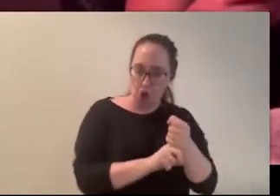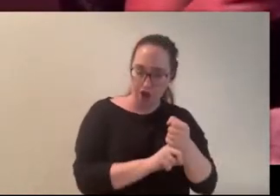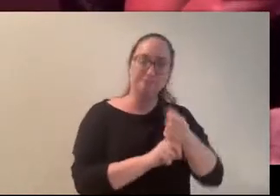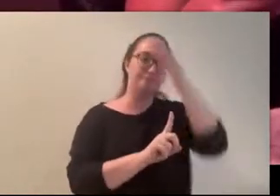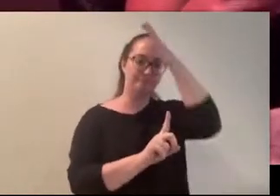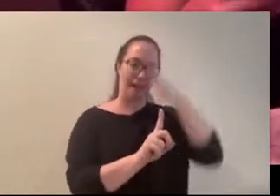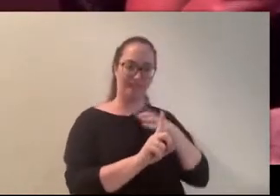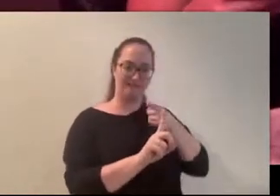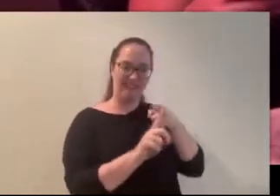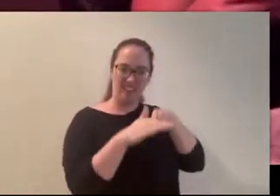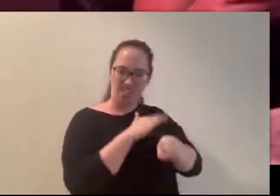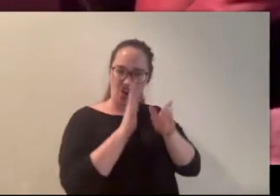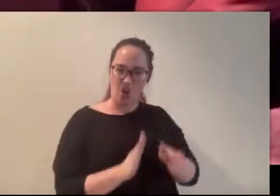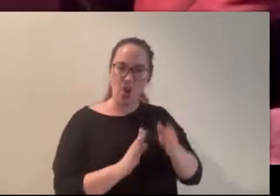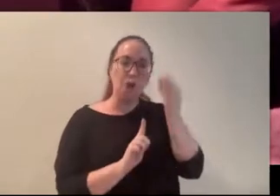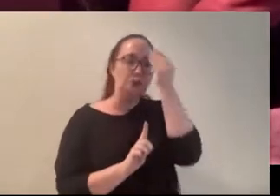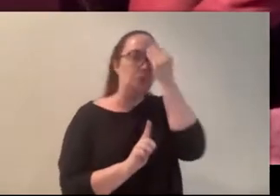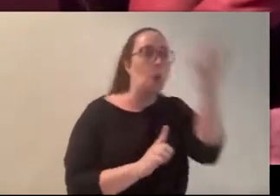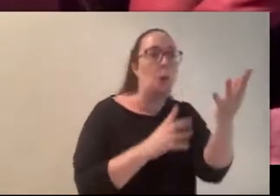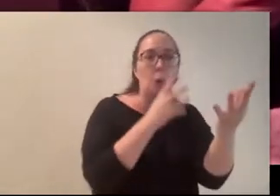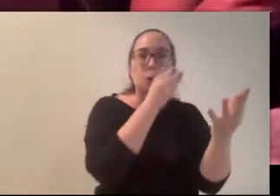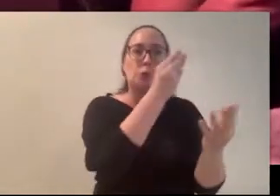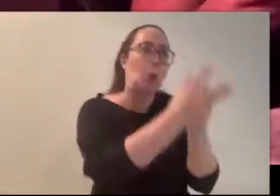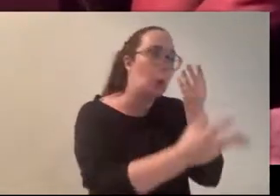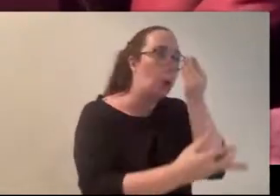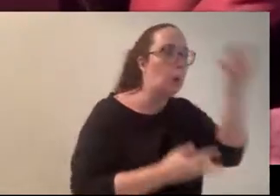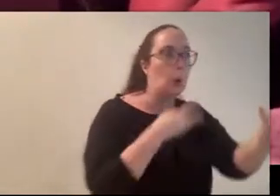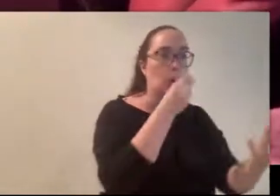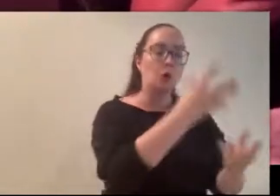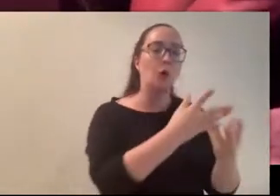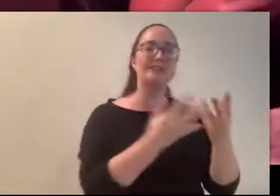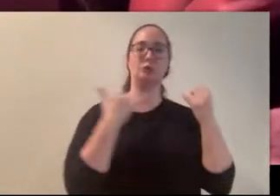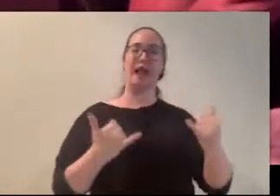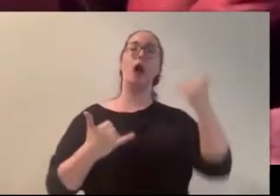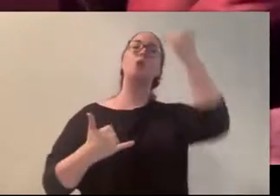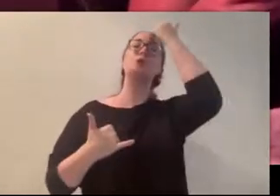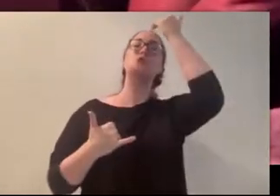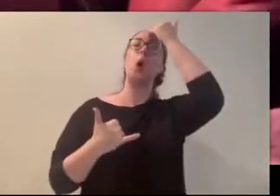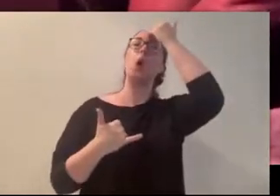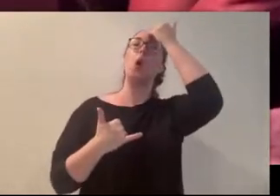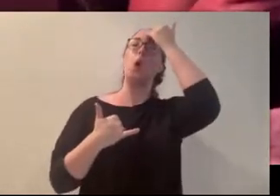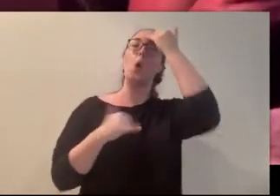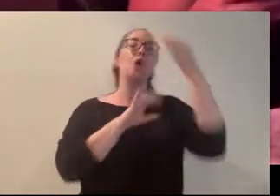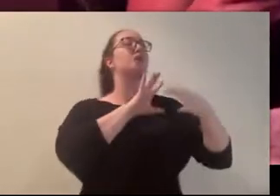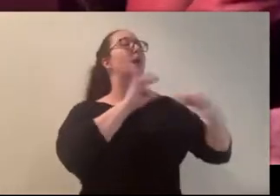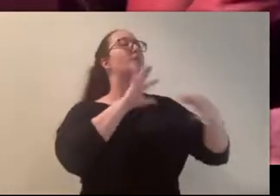“And we all just magically knew to use them to ward off being killed,” I finished for her.